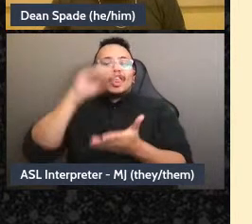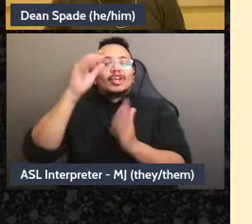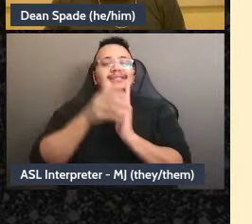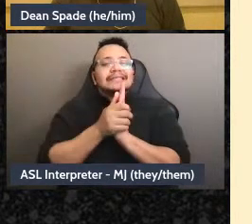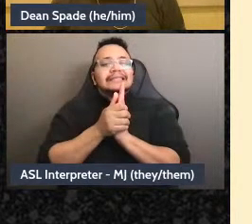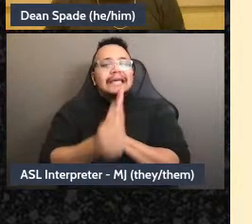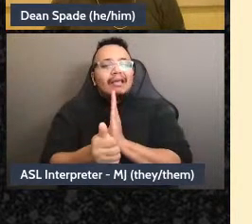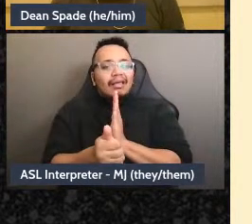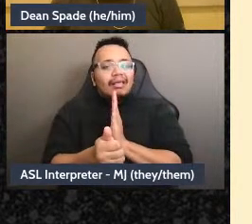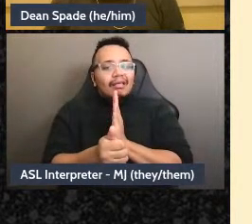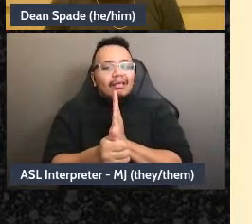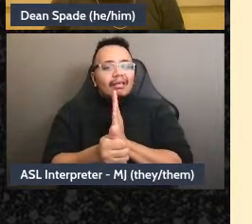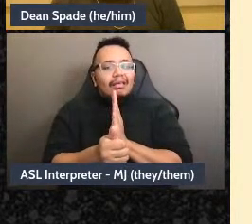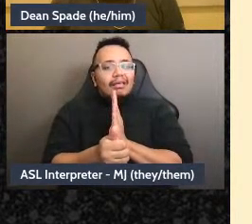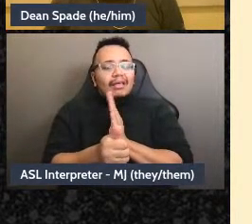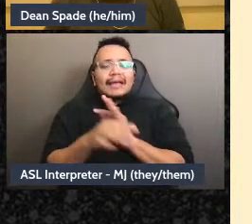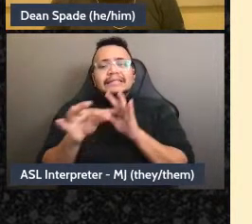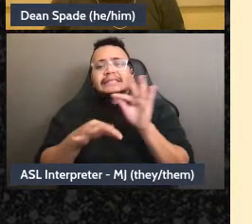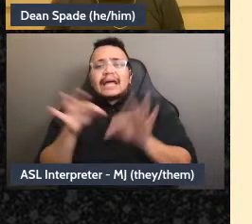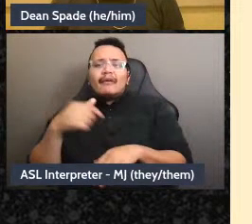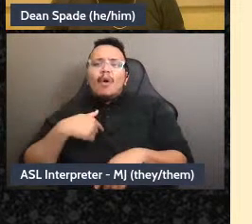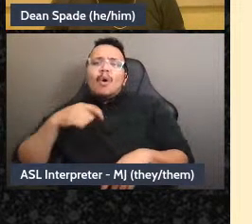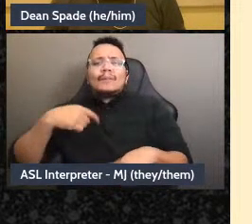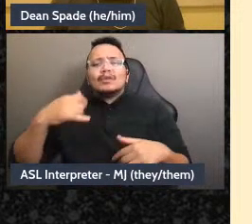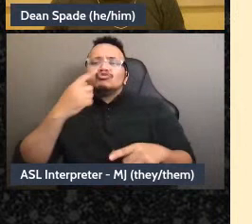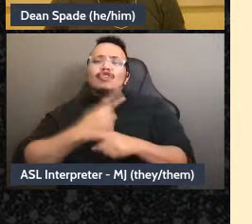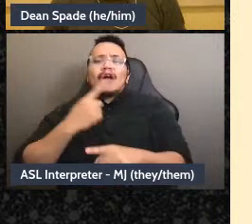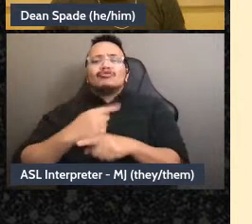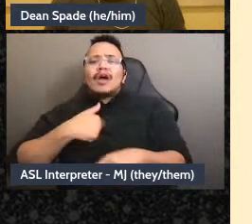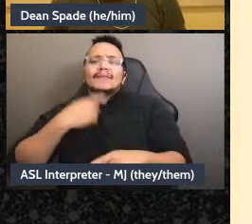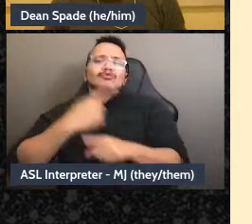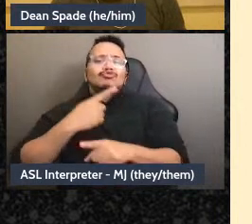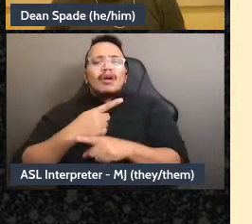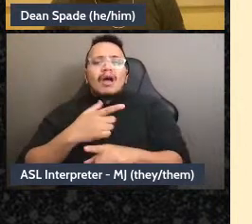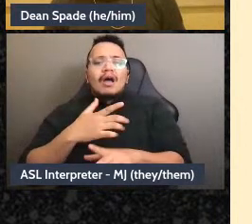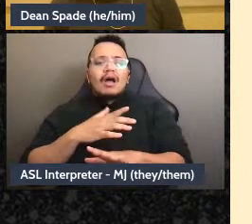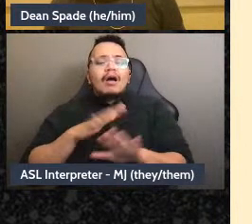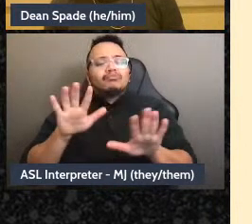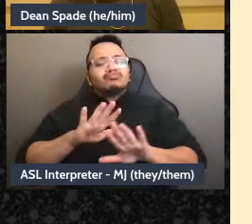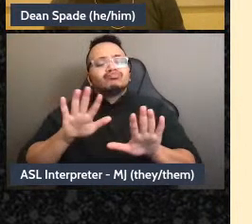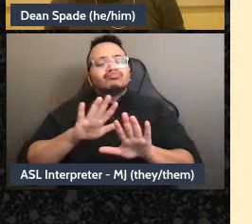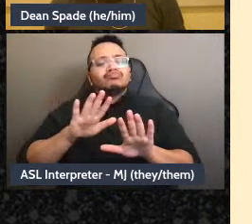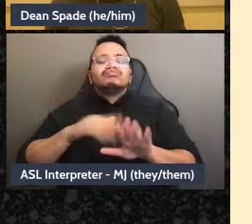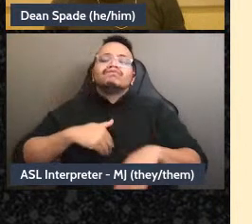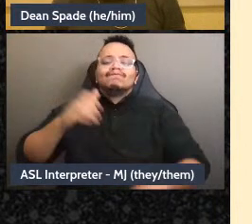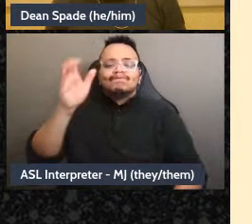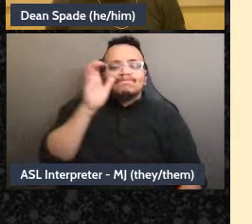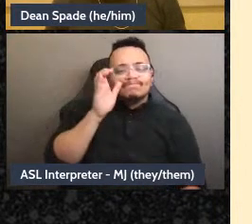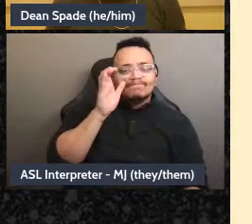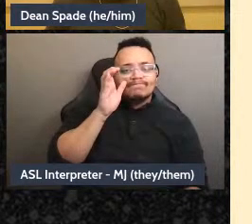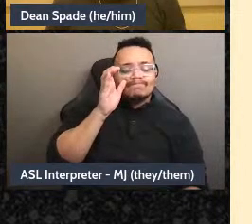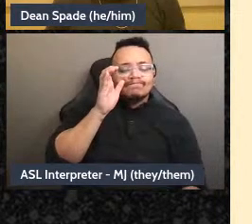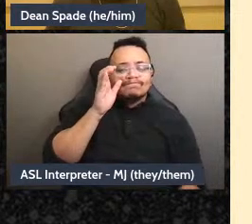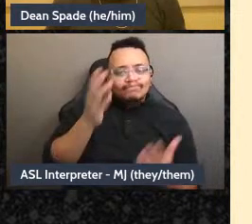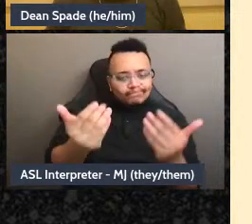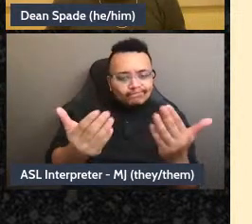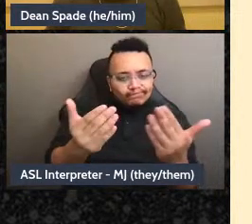than being right or winning a vote, I want to hear what other people think about my proposal